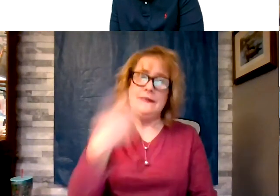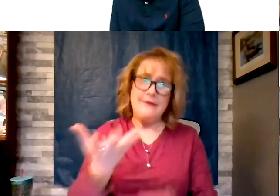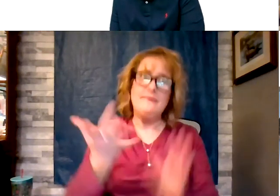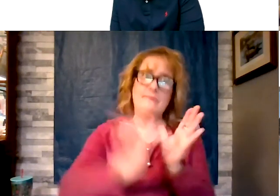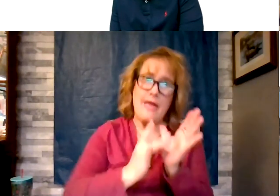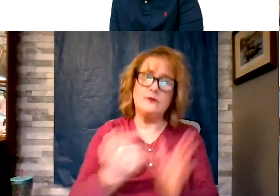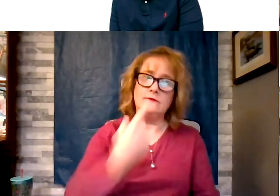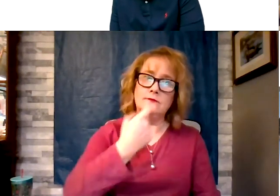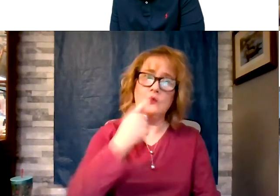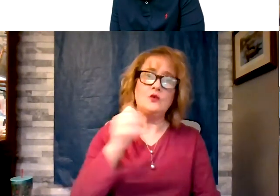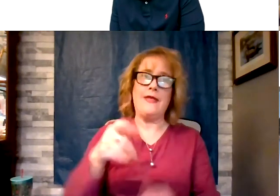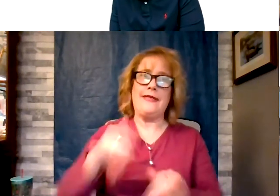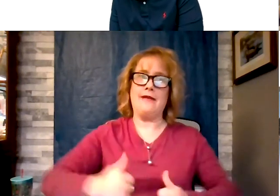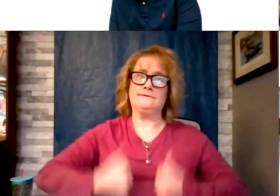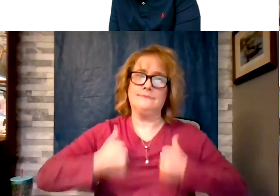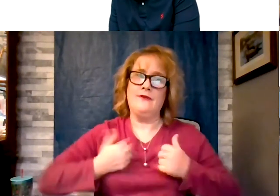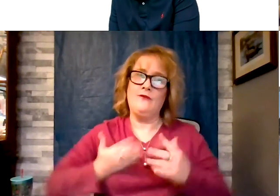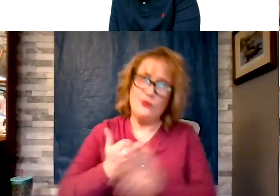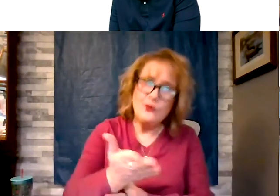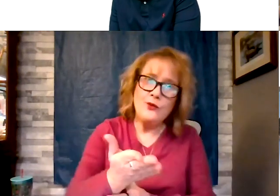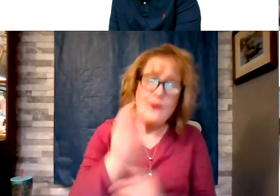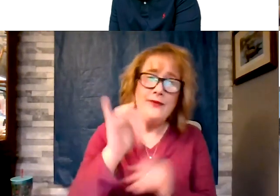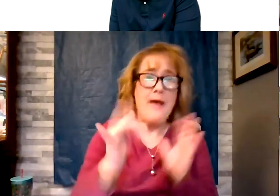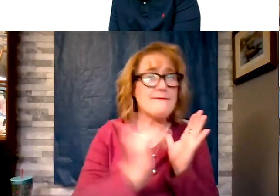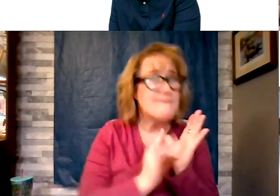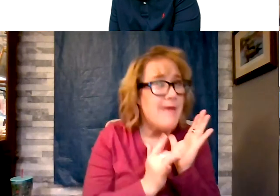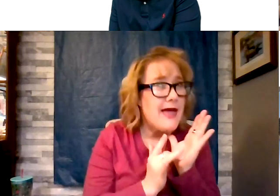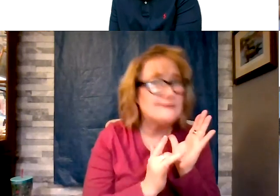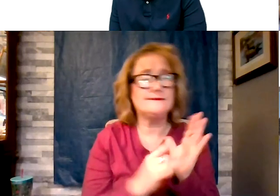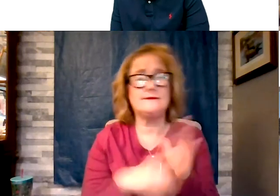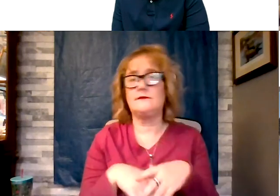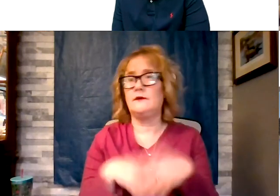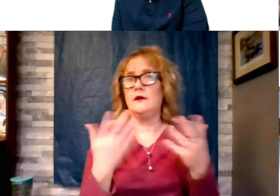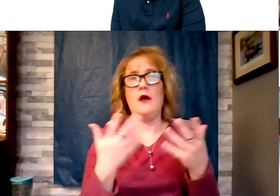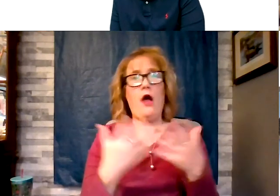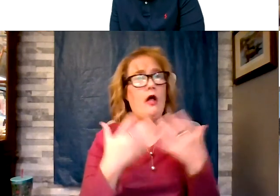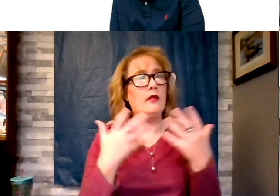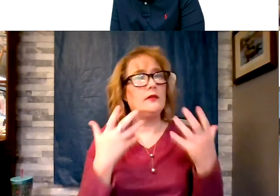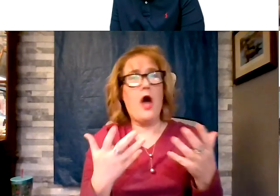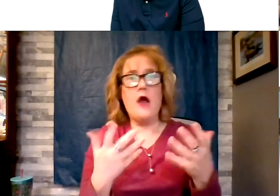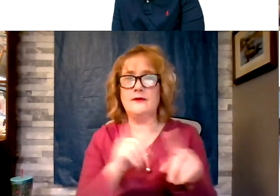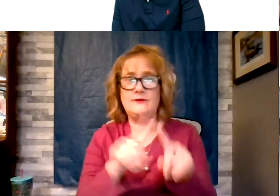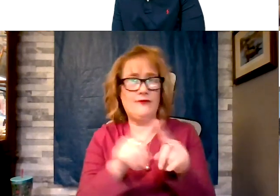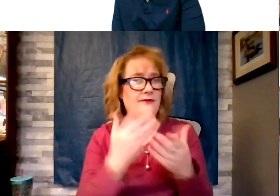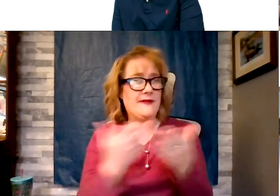and even a lot of these extracts people are using they do have an effect and they do make a